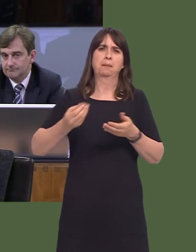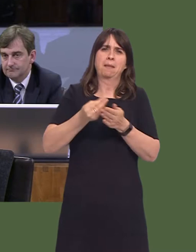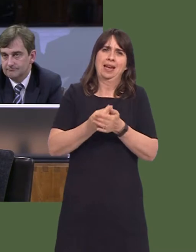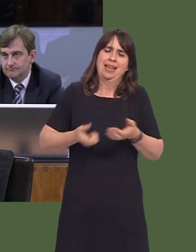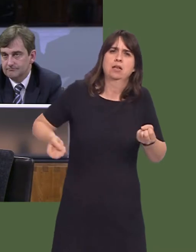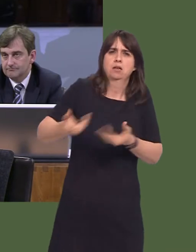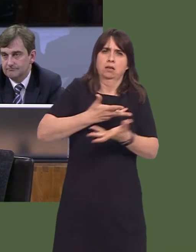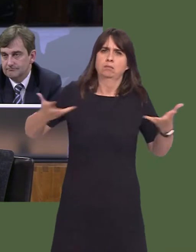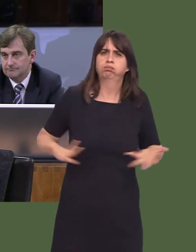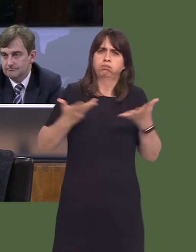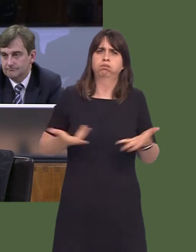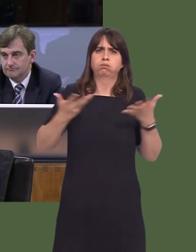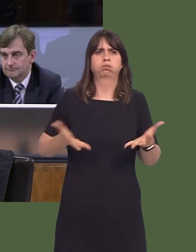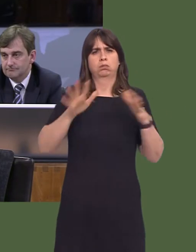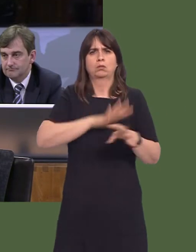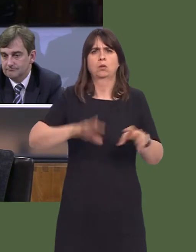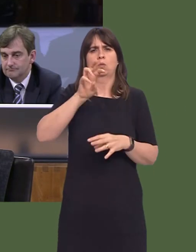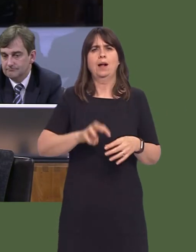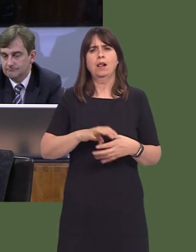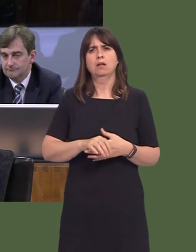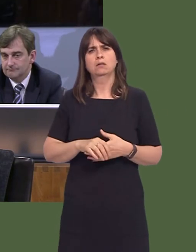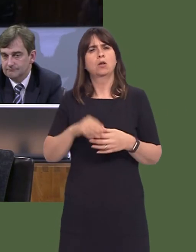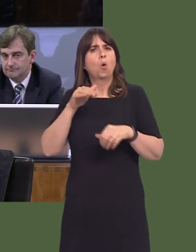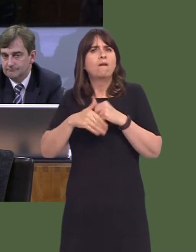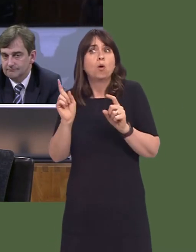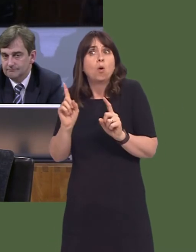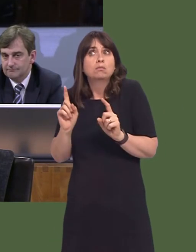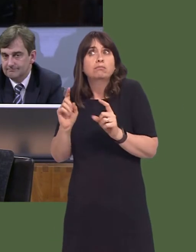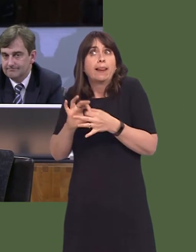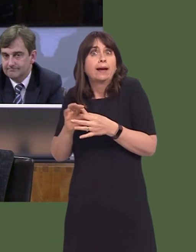and one key plank of economic activity is house building. We've heard already from the